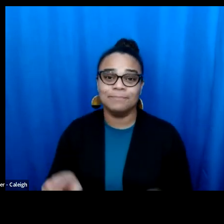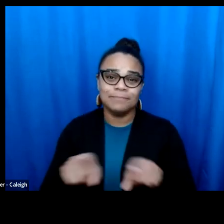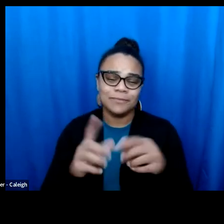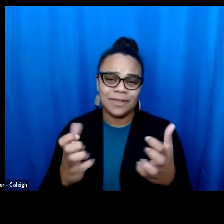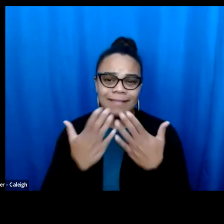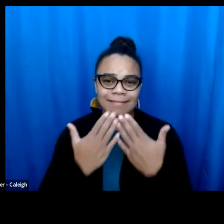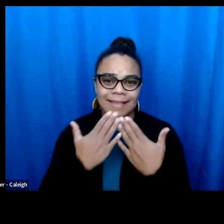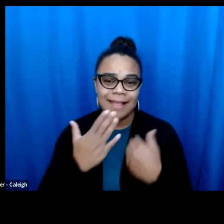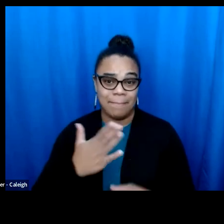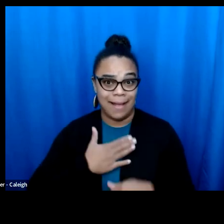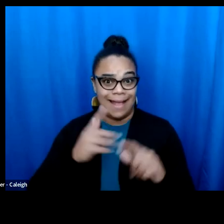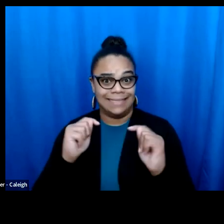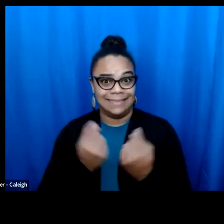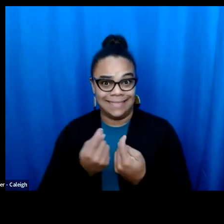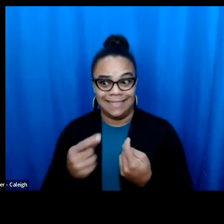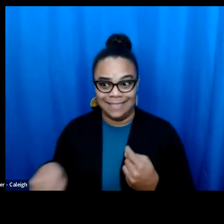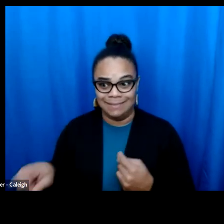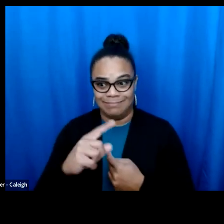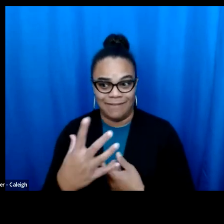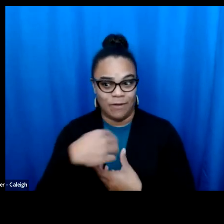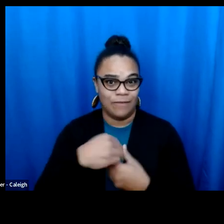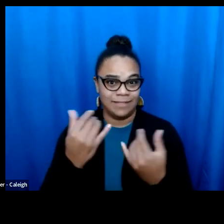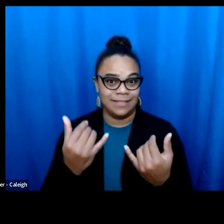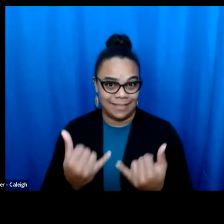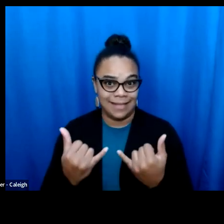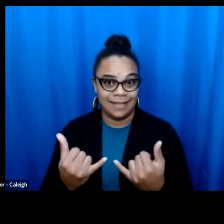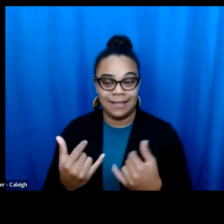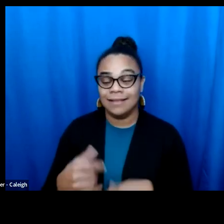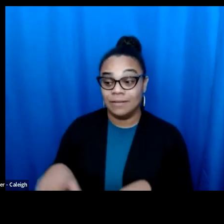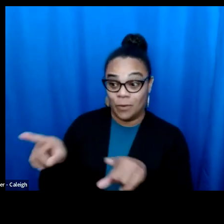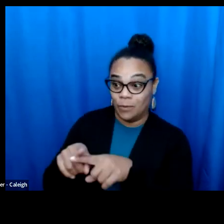and Micah Kubic, Executive Director of the ACLU of Kansas. I would also like to thank all of my teammates who participated tonight as